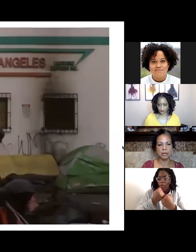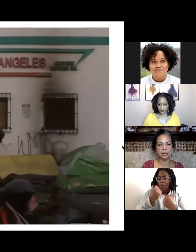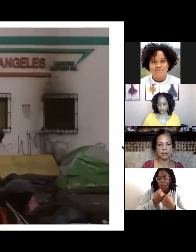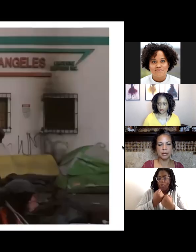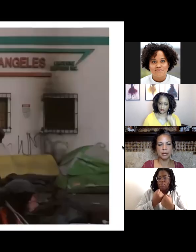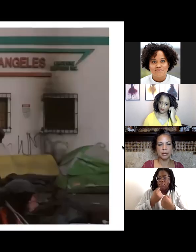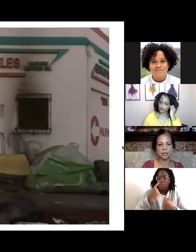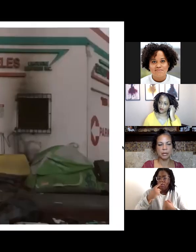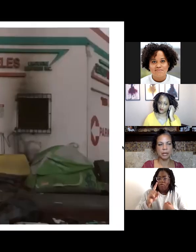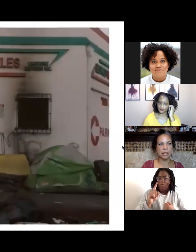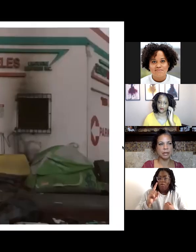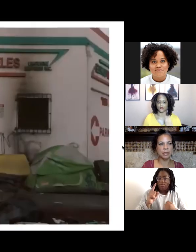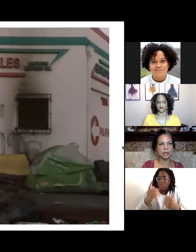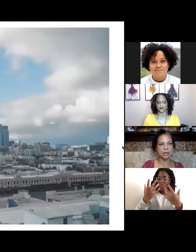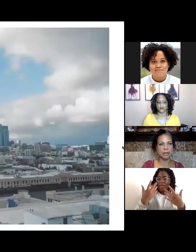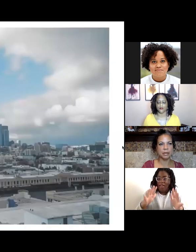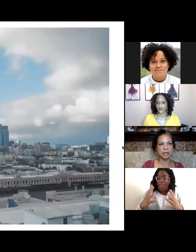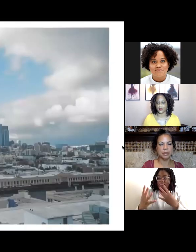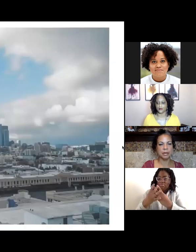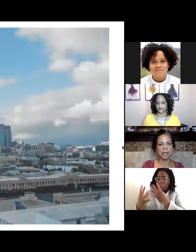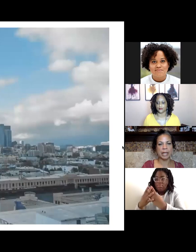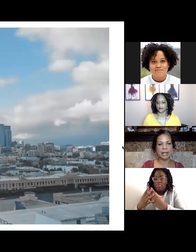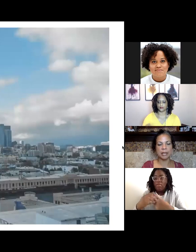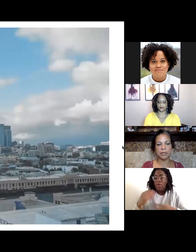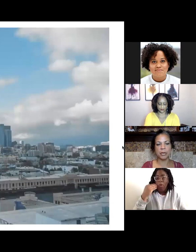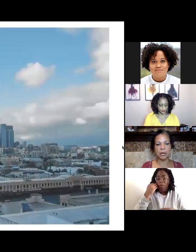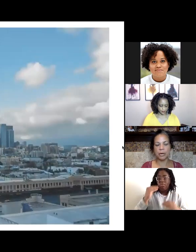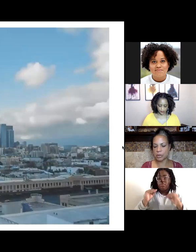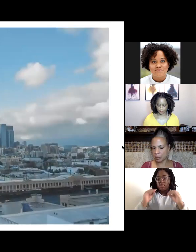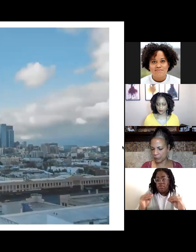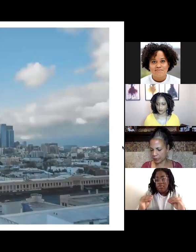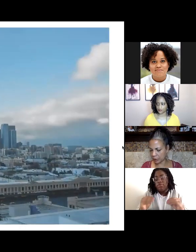homelessness, environmental harm, and so much more.